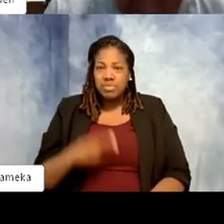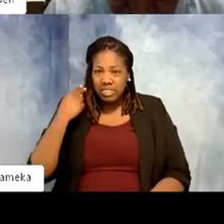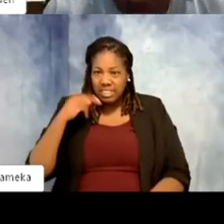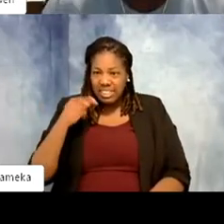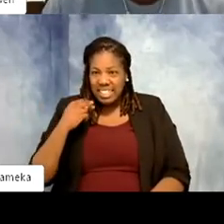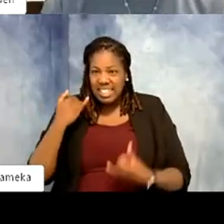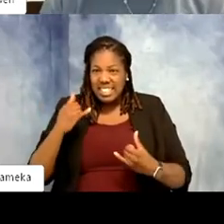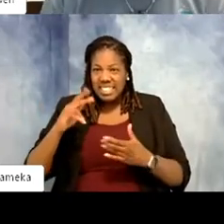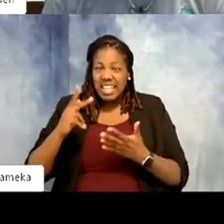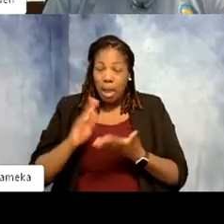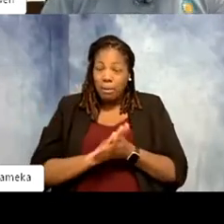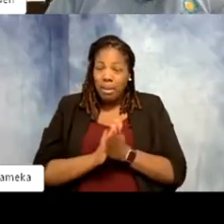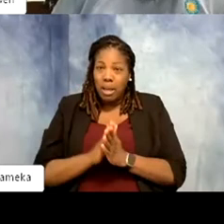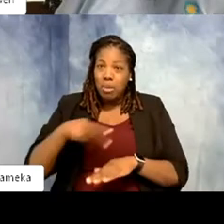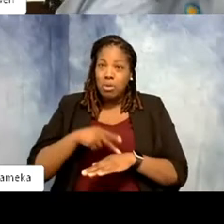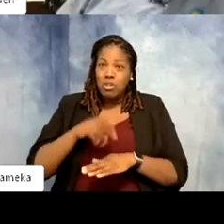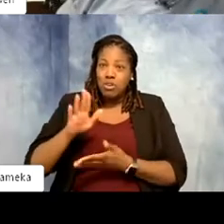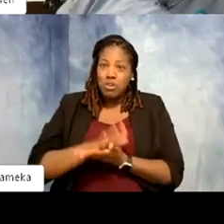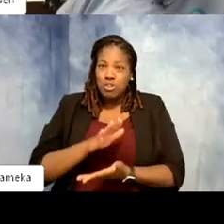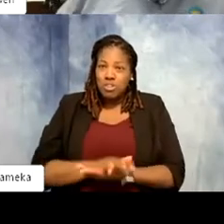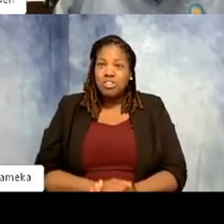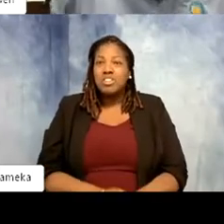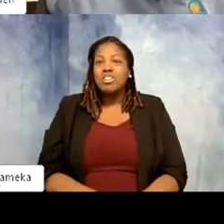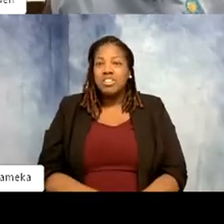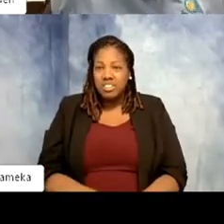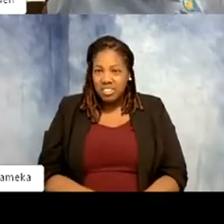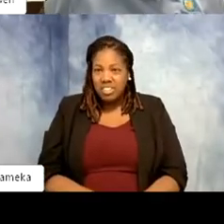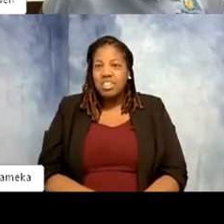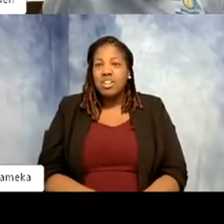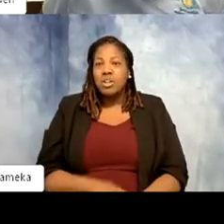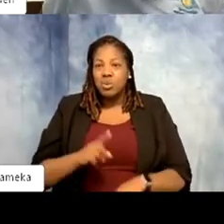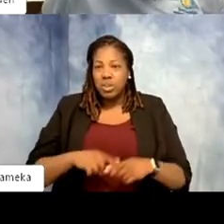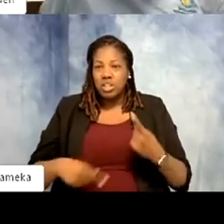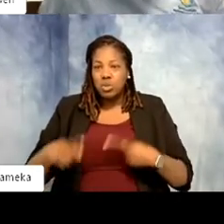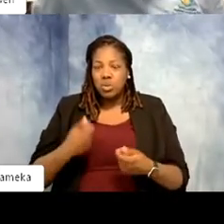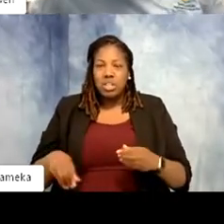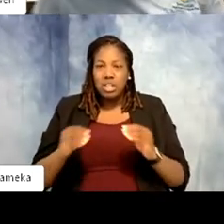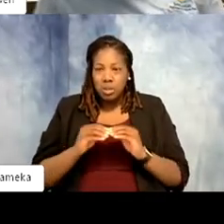her school, so we no longer do the tours, but I think we touched a lot of lives doing